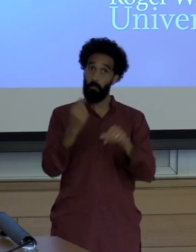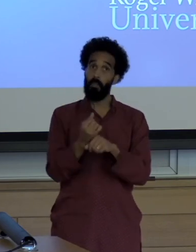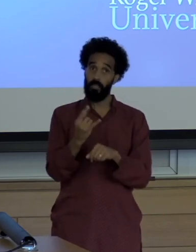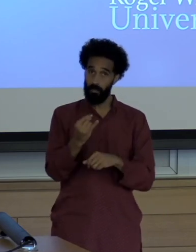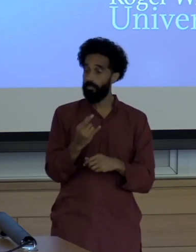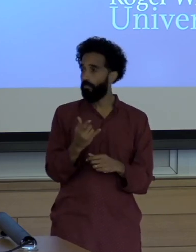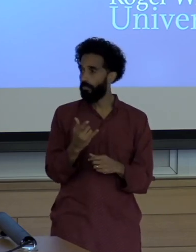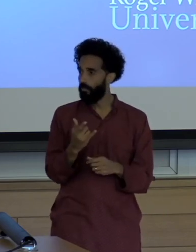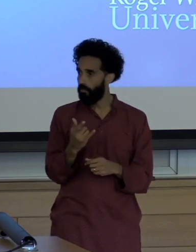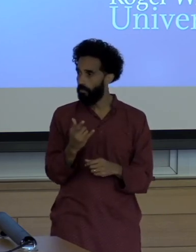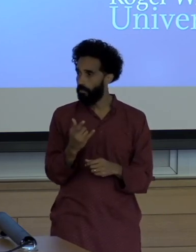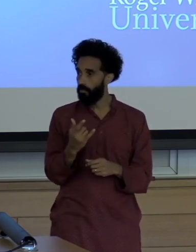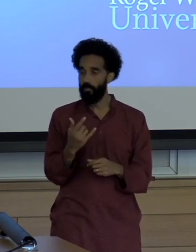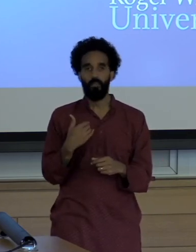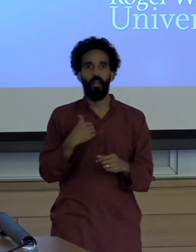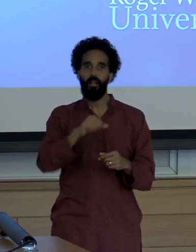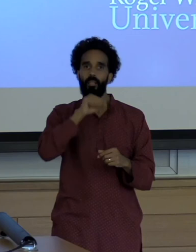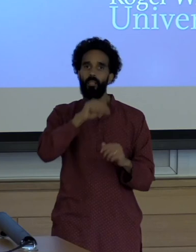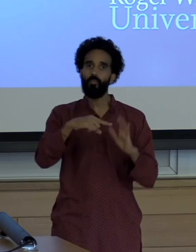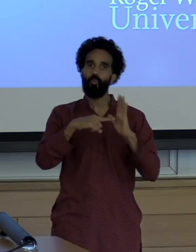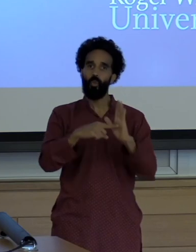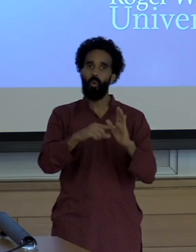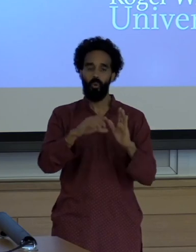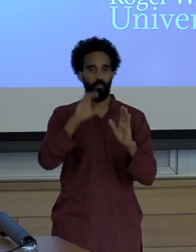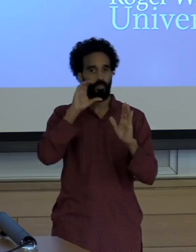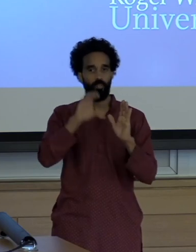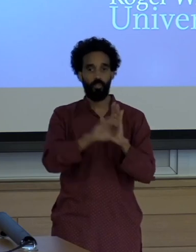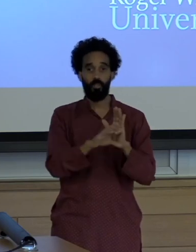There's an indigenous tribe in Brazil that has very little contact with